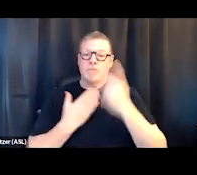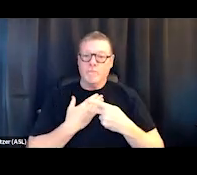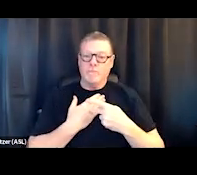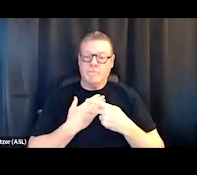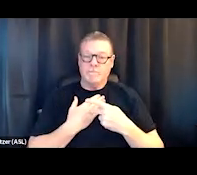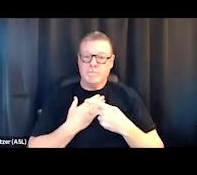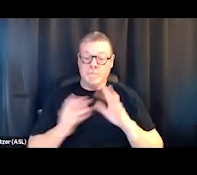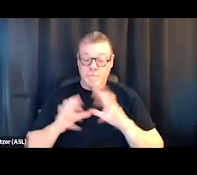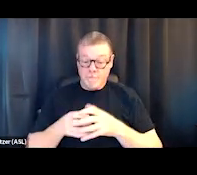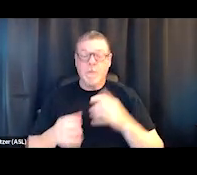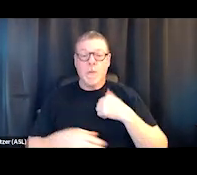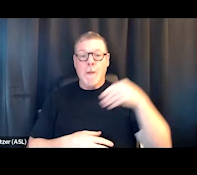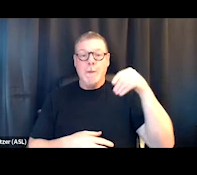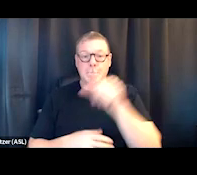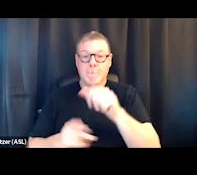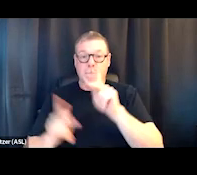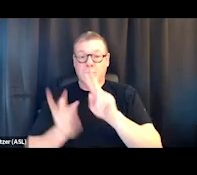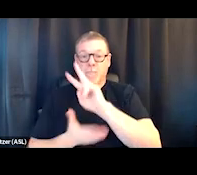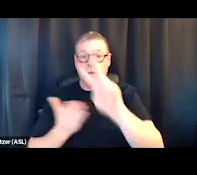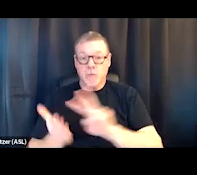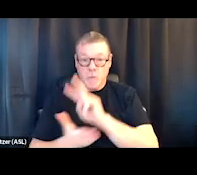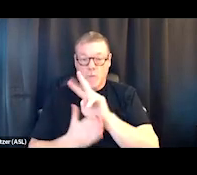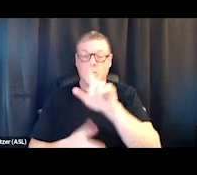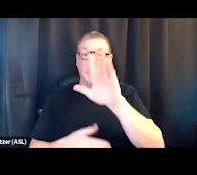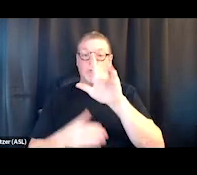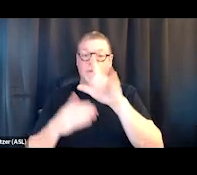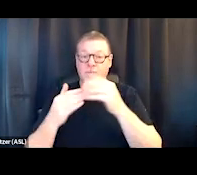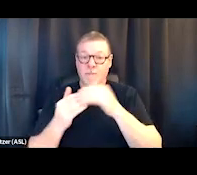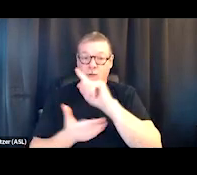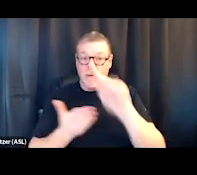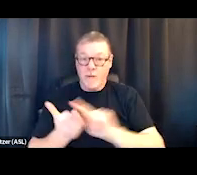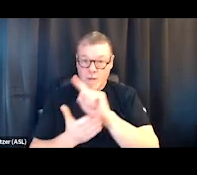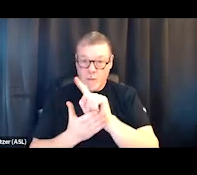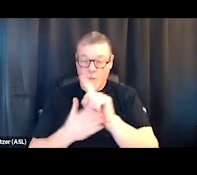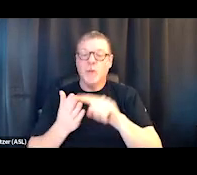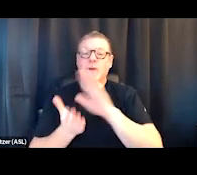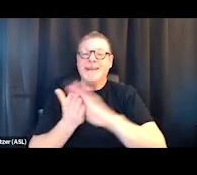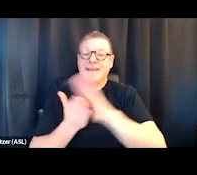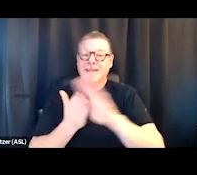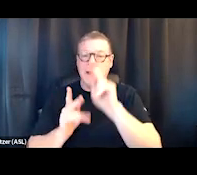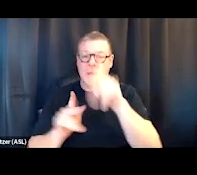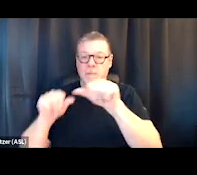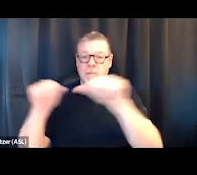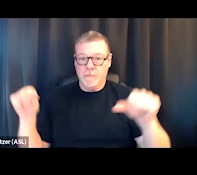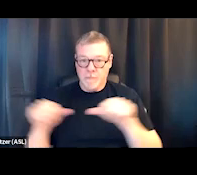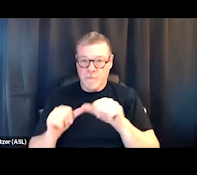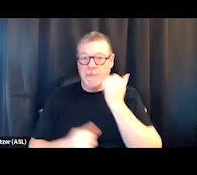where we pay people for two hours 25 bucks an hour to clean up the neighborhood every day.